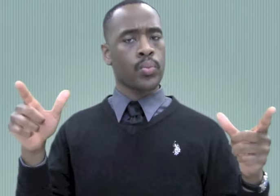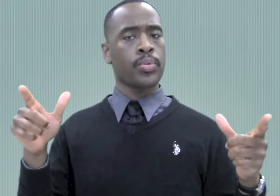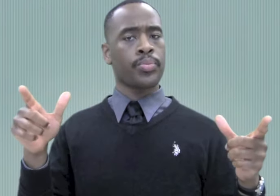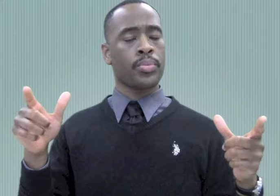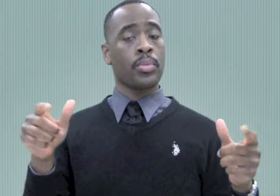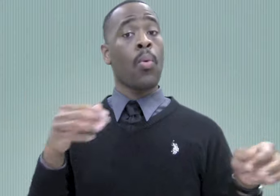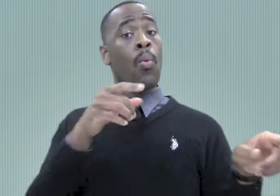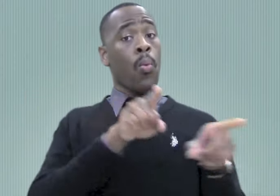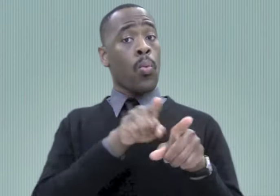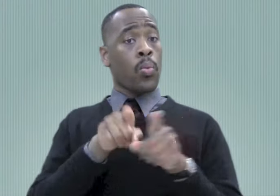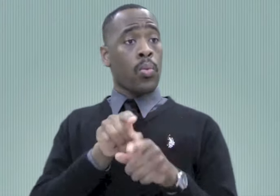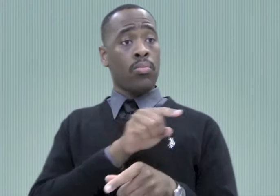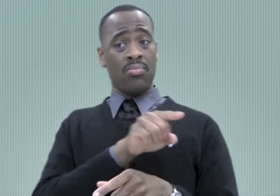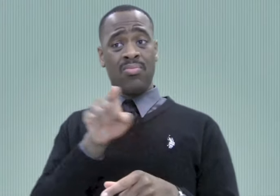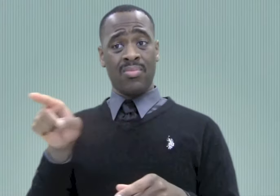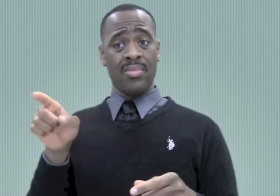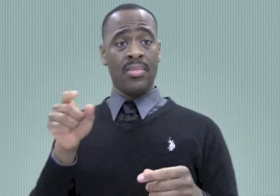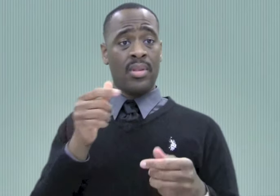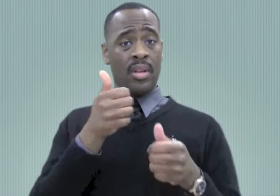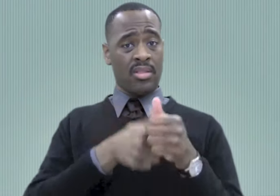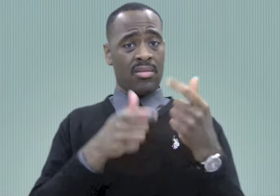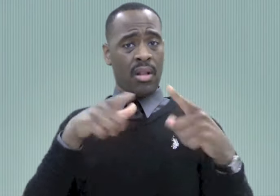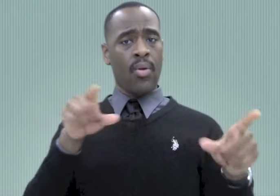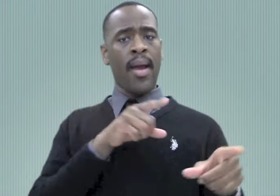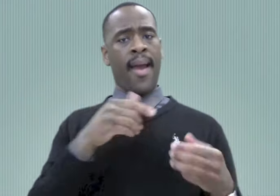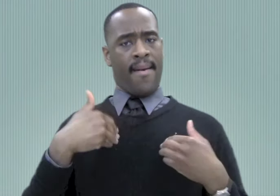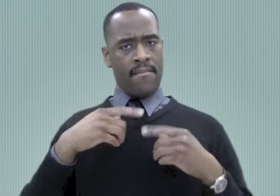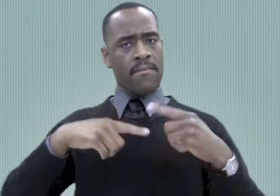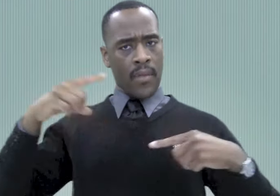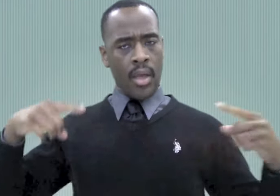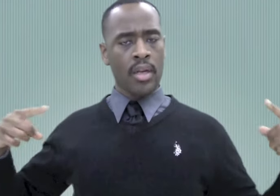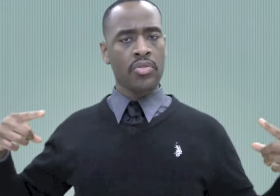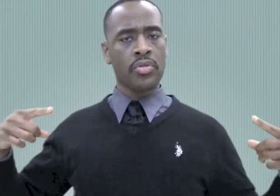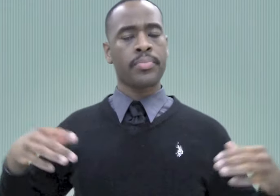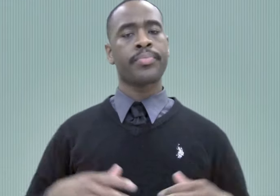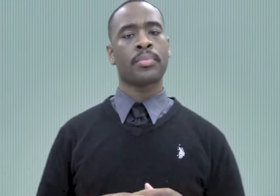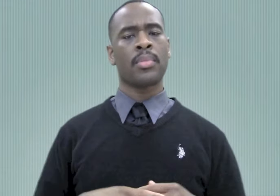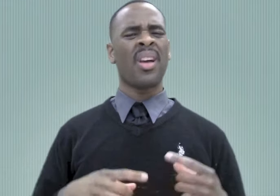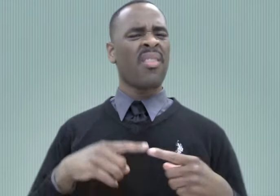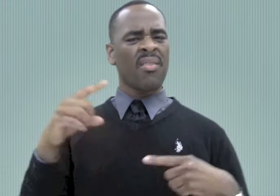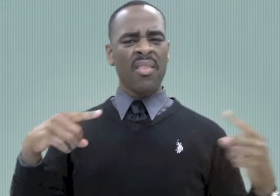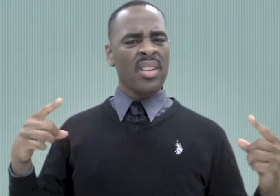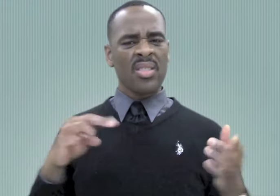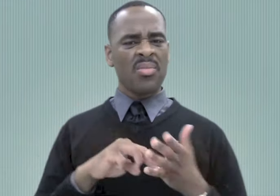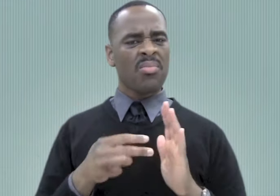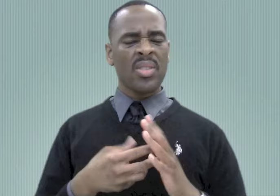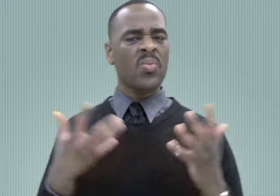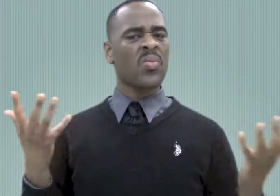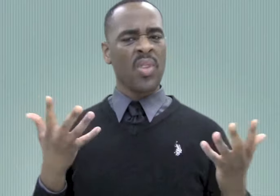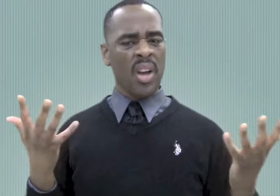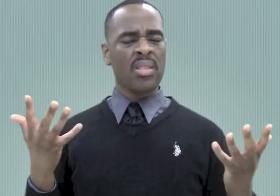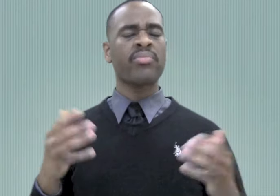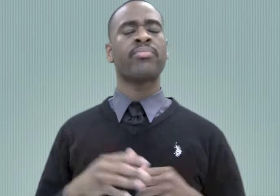language. Each of those languages has variation. I will give you an example to help you understand